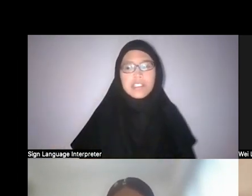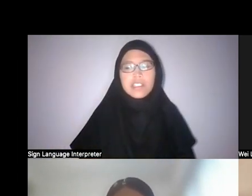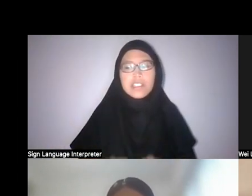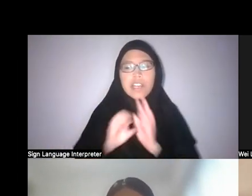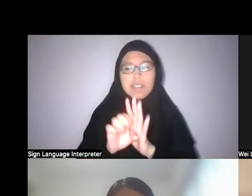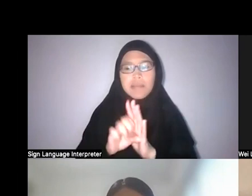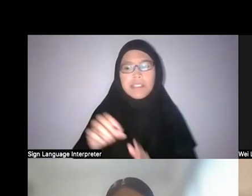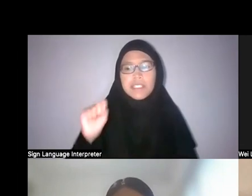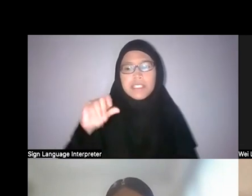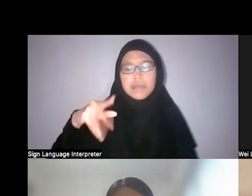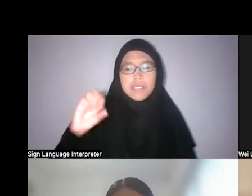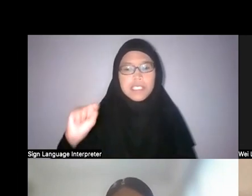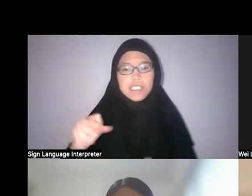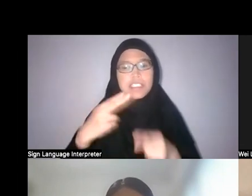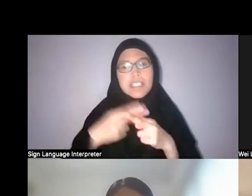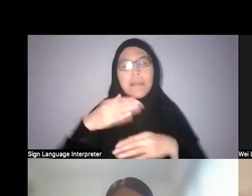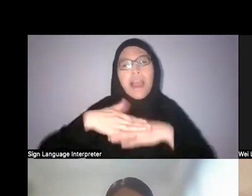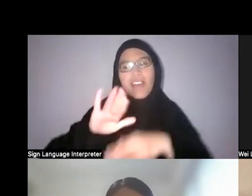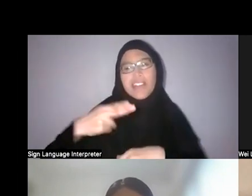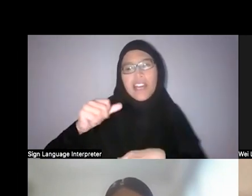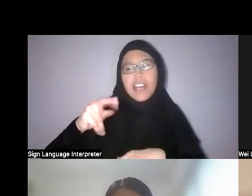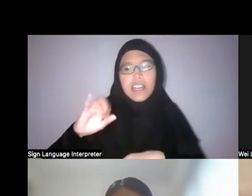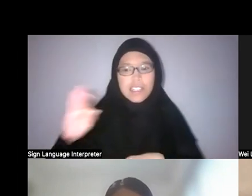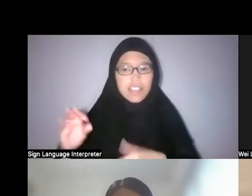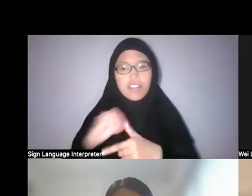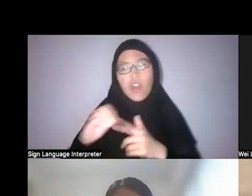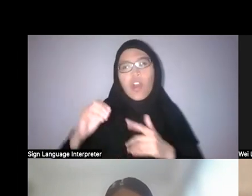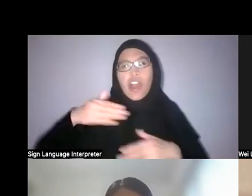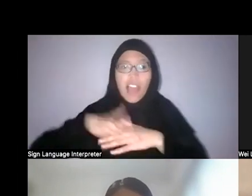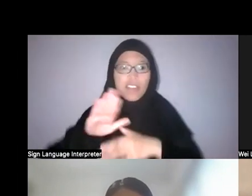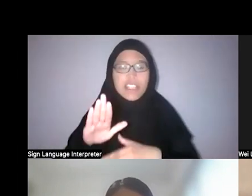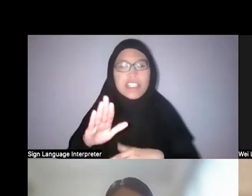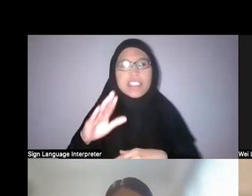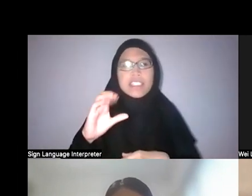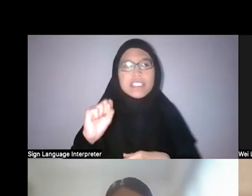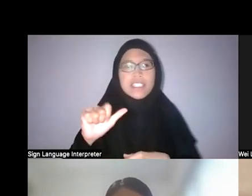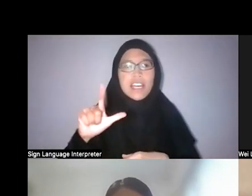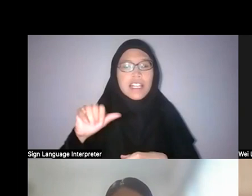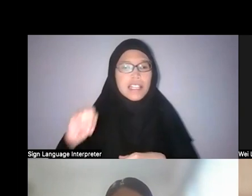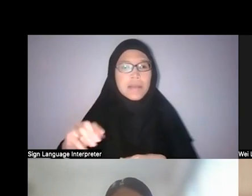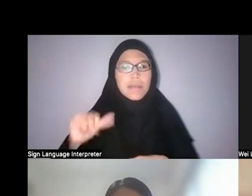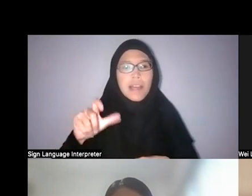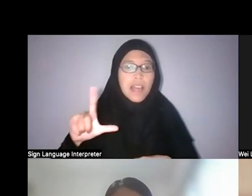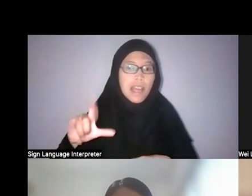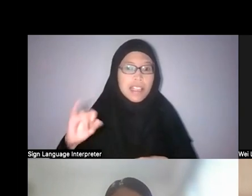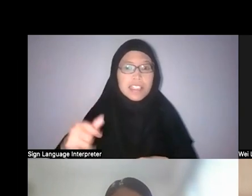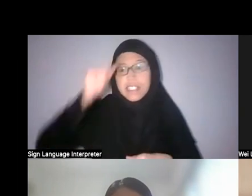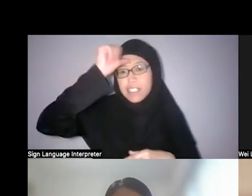or species named after Salim Ali who was another… an Indian ornithologist, but very few.